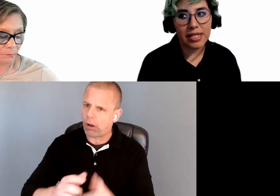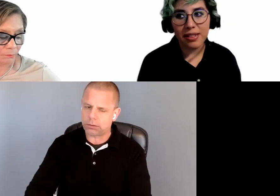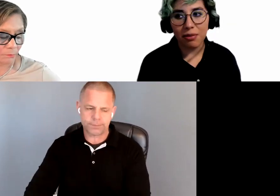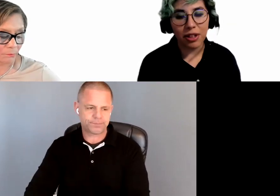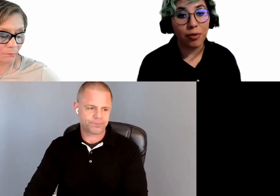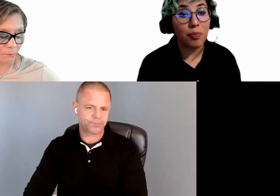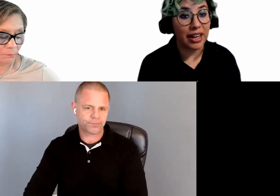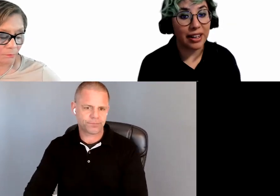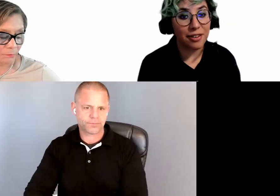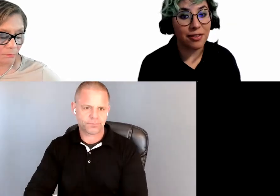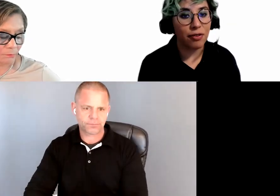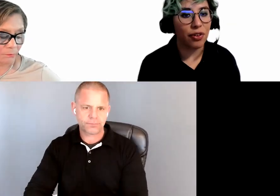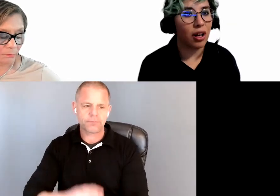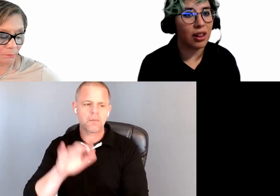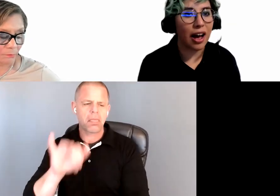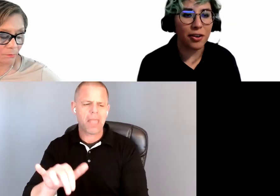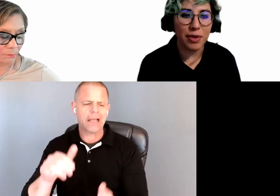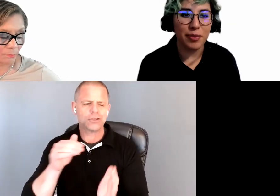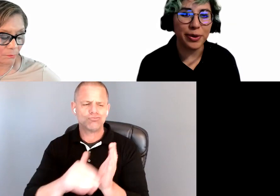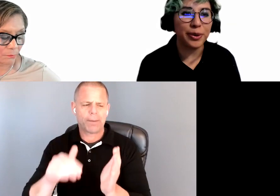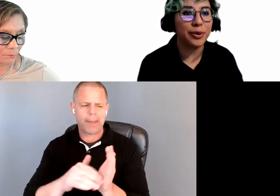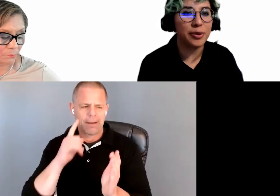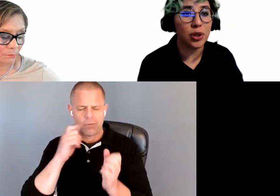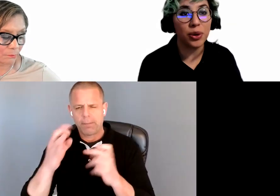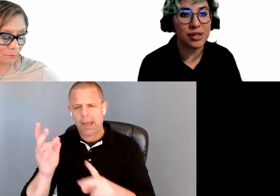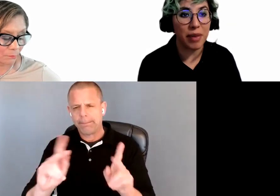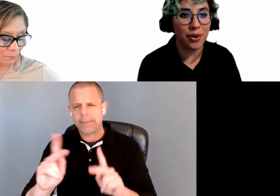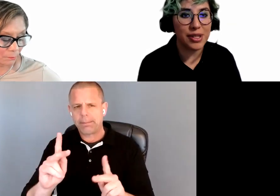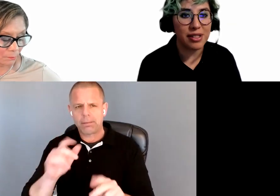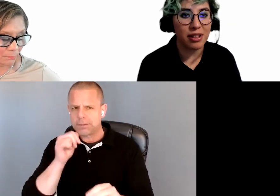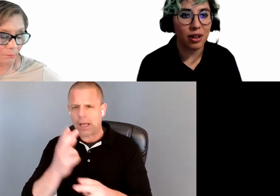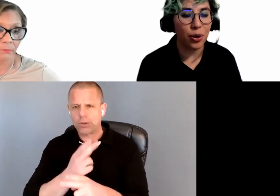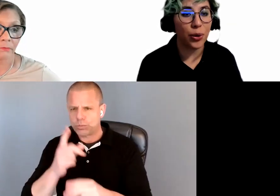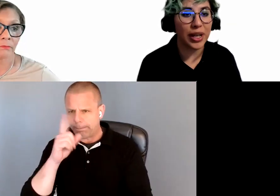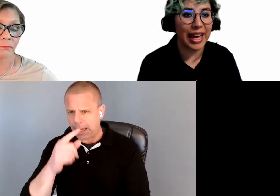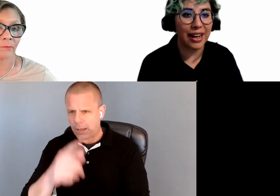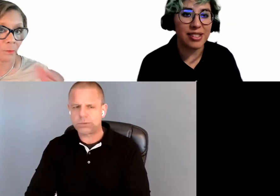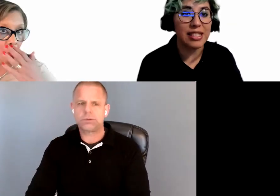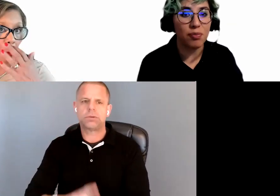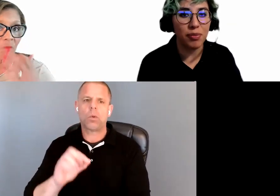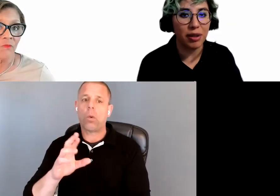is something repetitive for a lot of people who don't use the mouse or who cannot skip the main